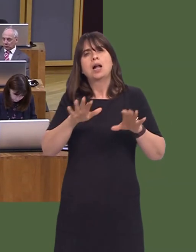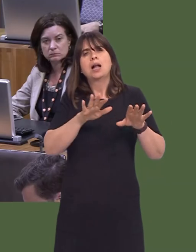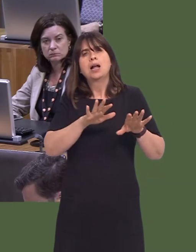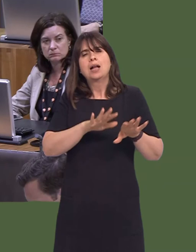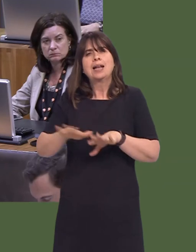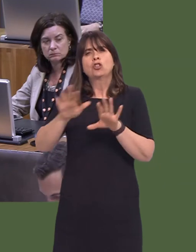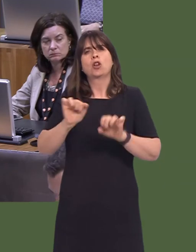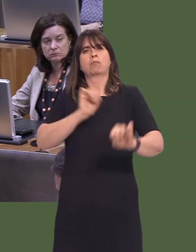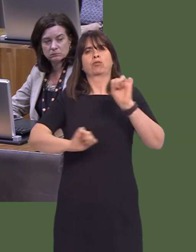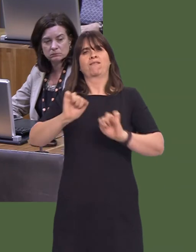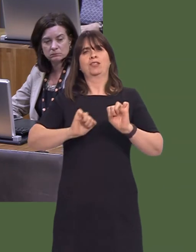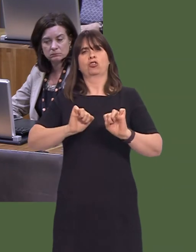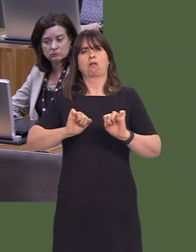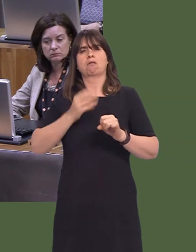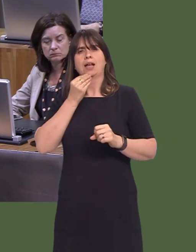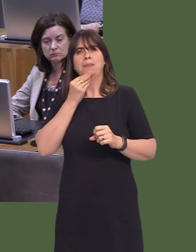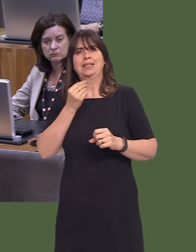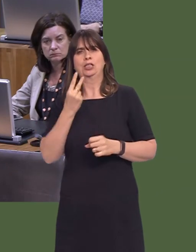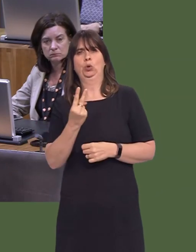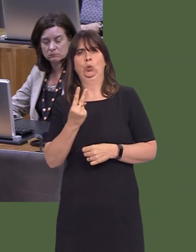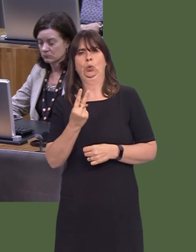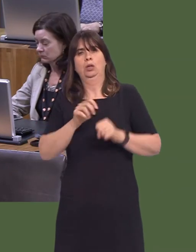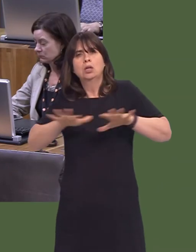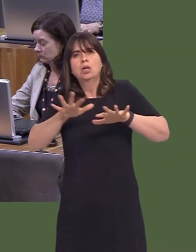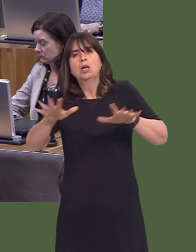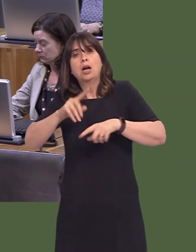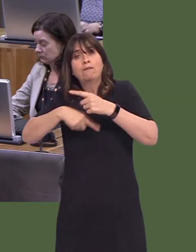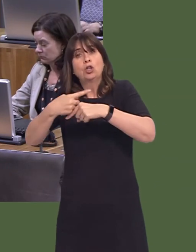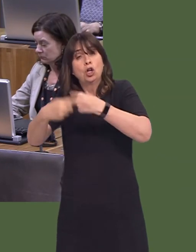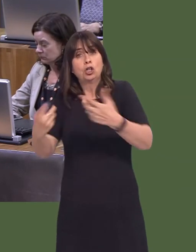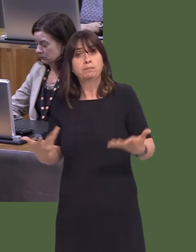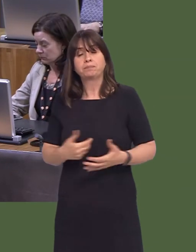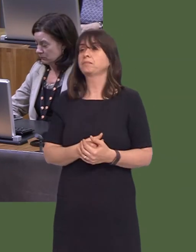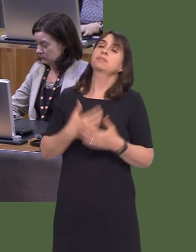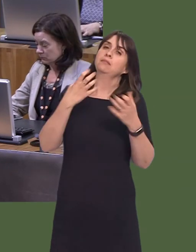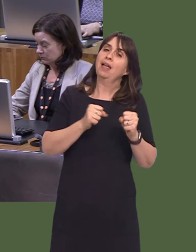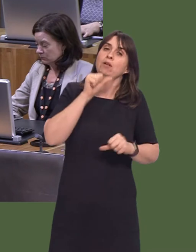recognise the importance of prevention. We're aware of the NHS England programme. We don't